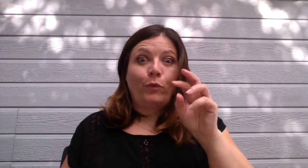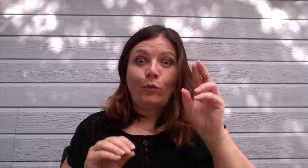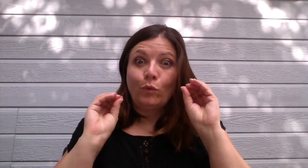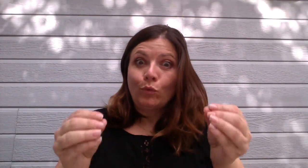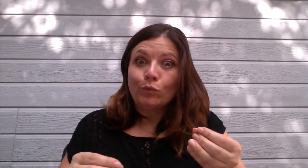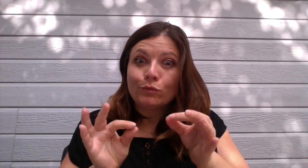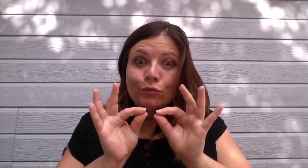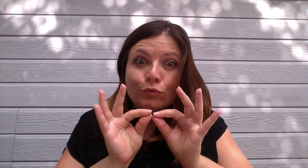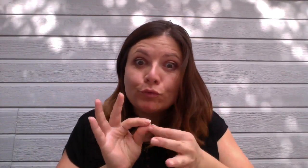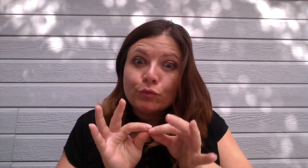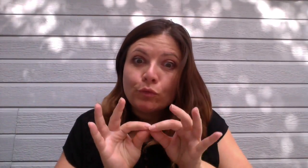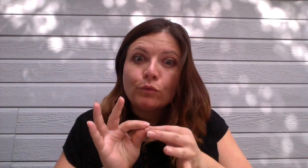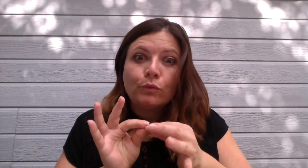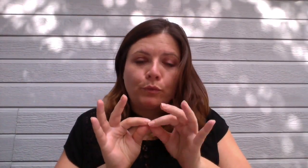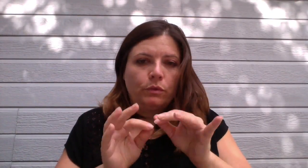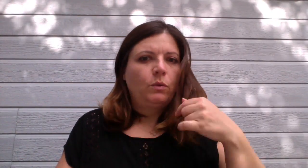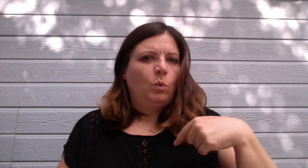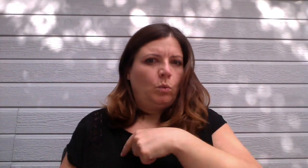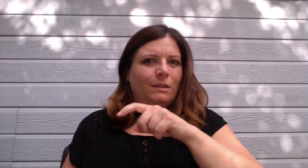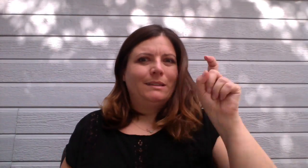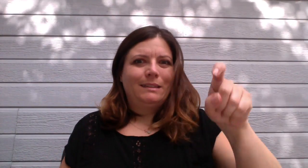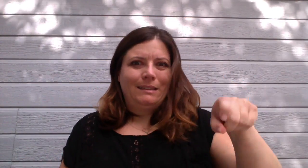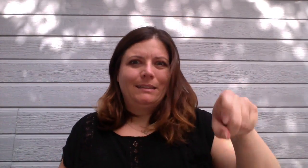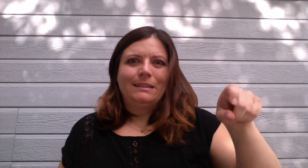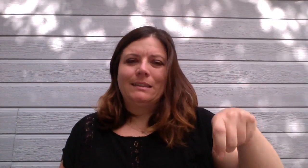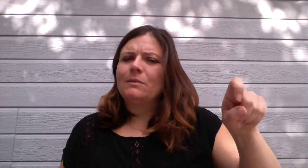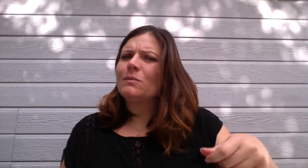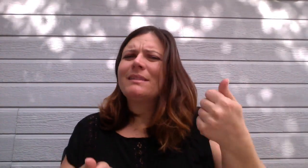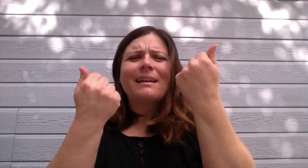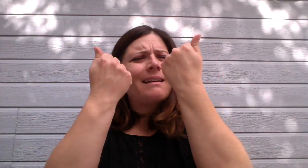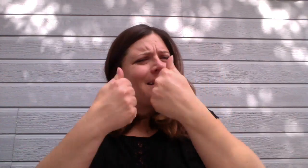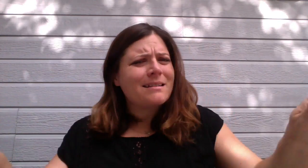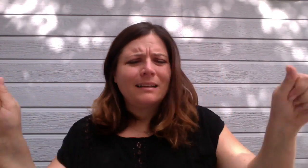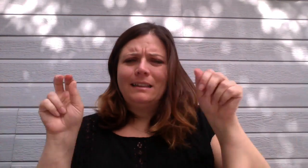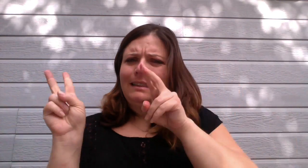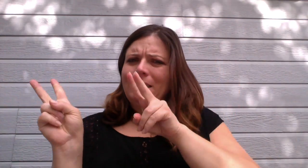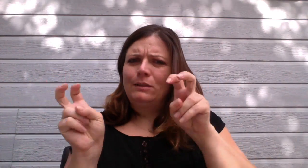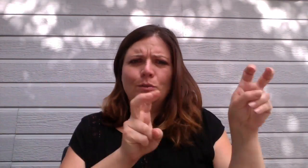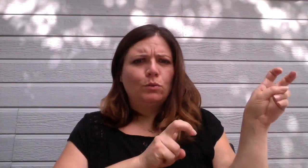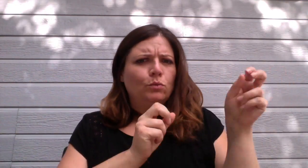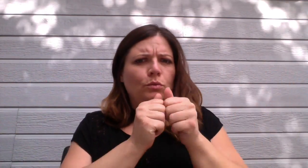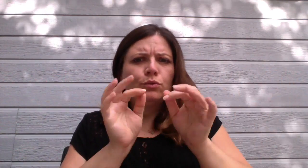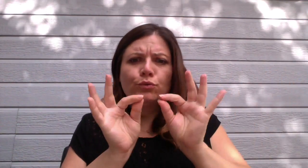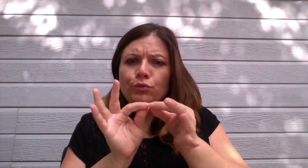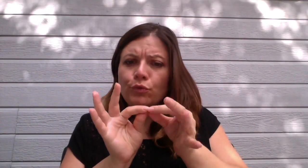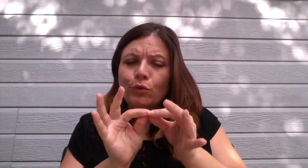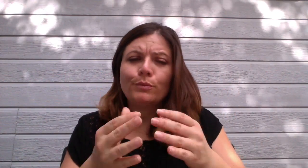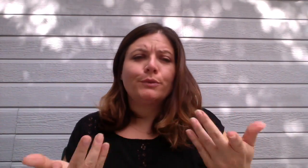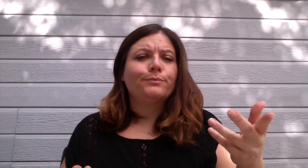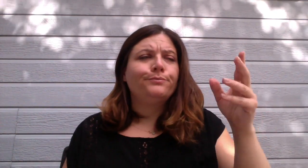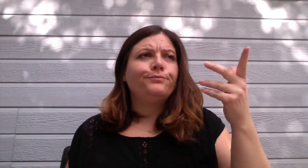or no interpreters. Yes? We need your testimony! Any issues you have approached with interpreters,